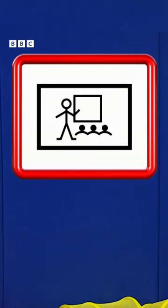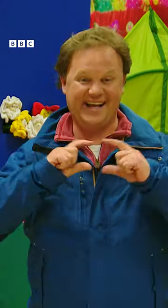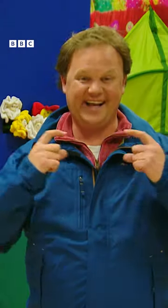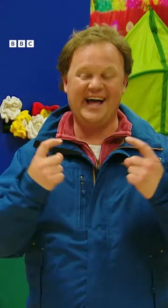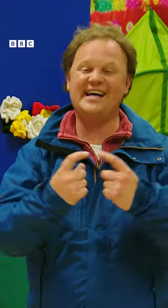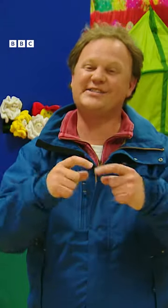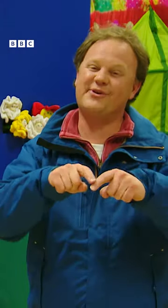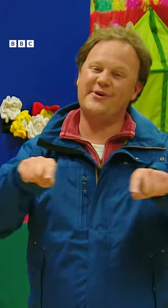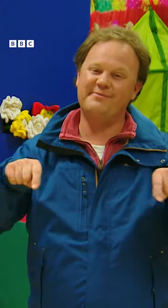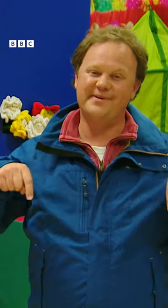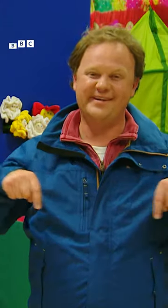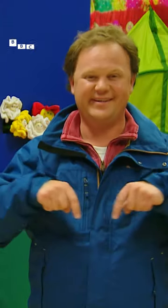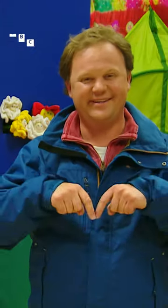classroom